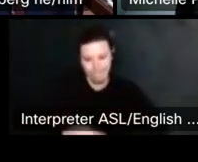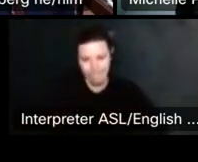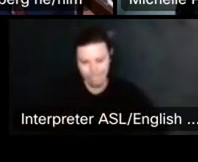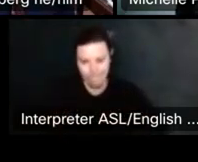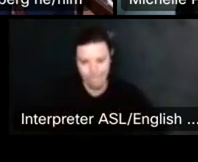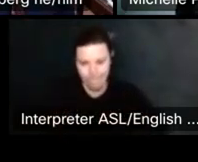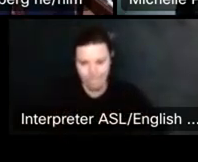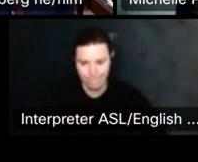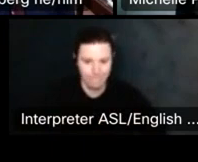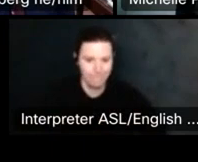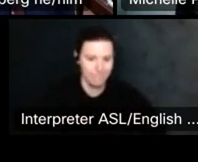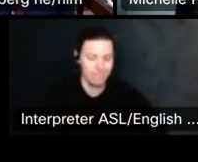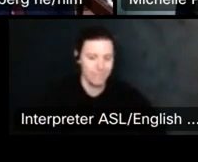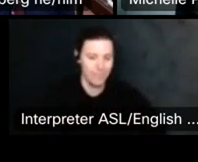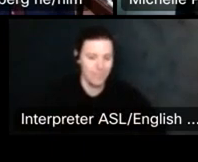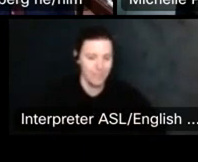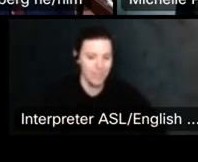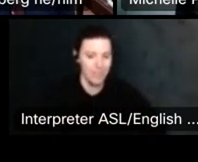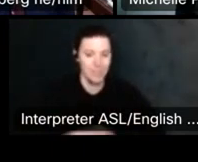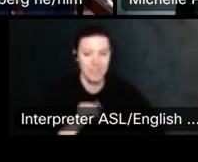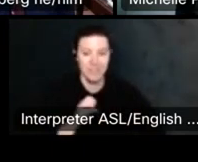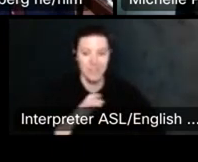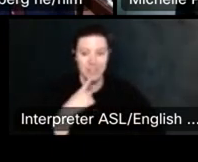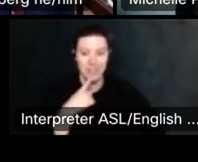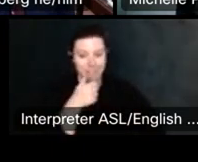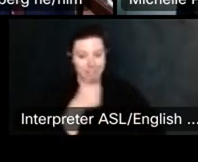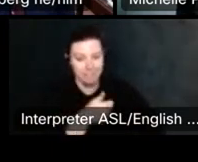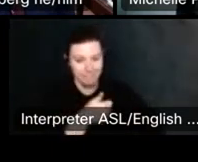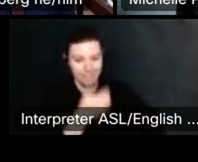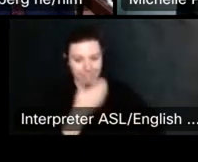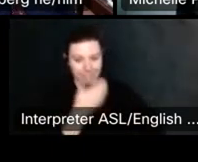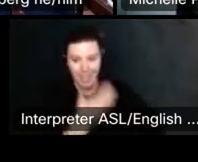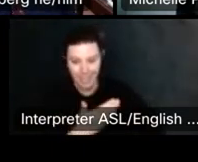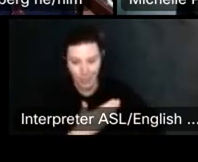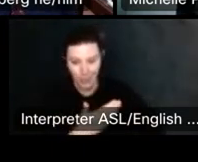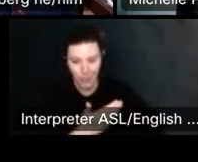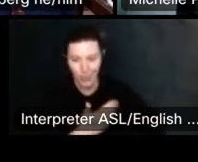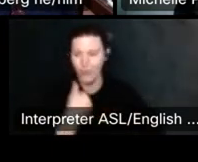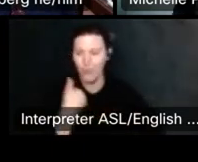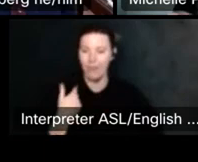Excellent, thank you. Um, we had another 1, um.